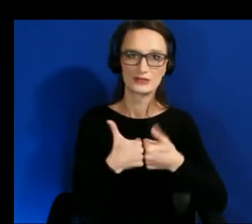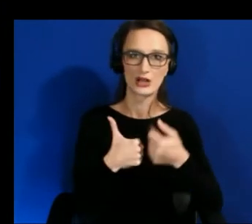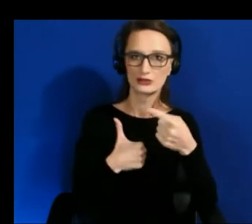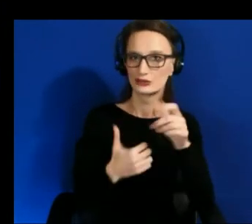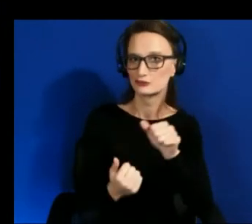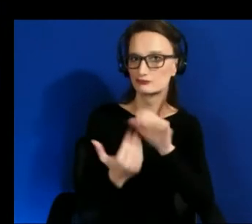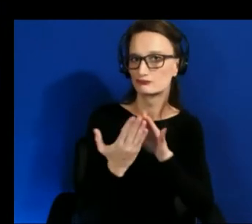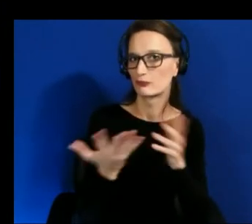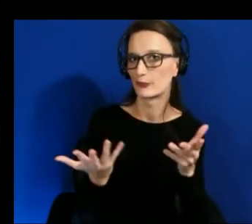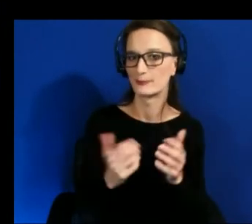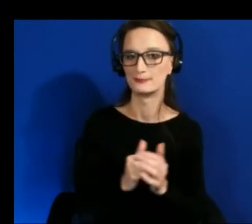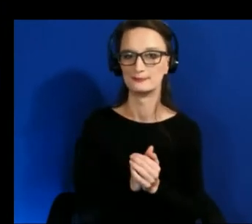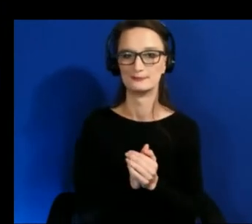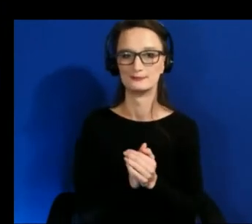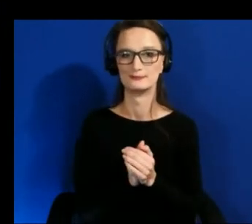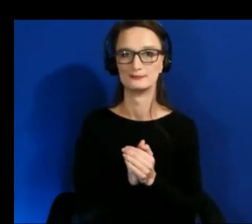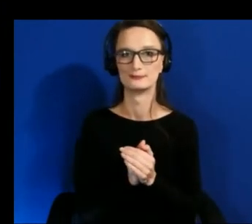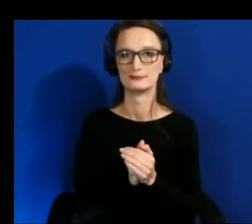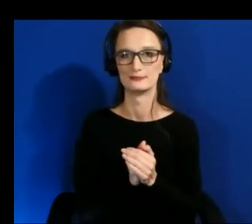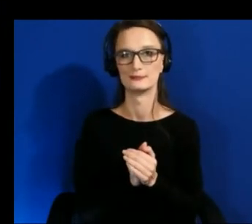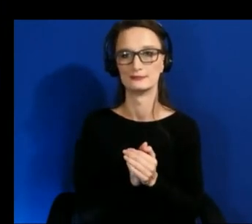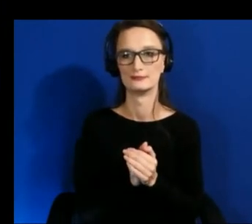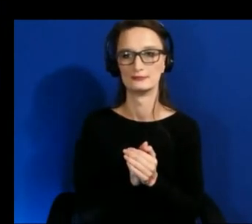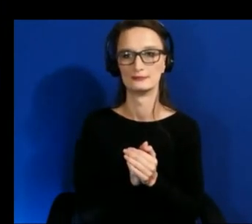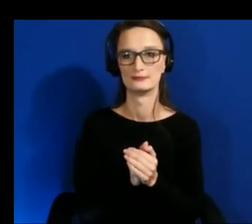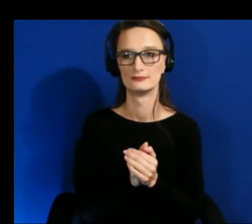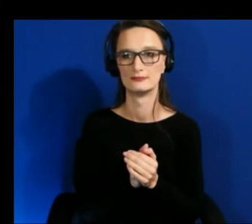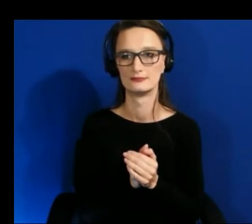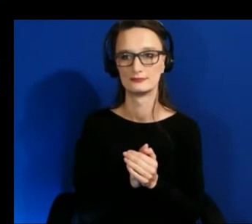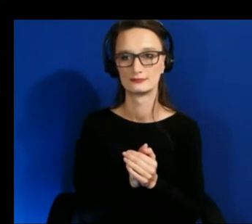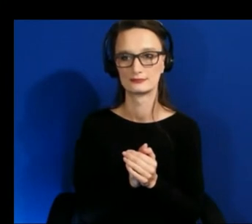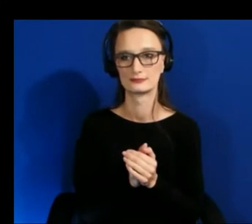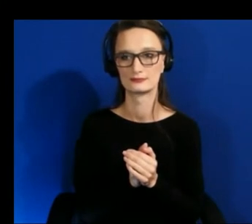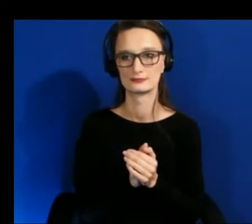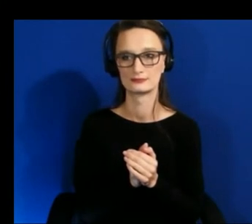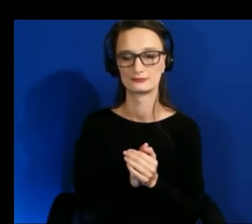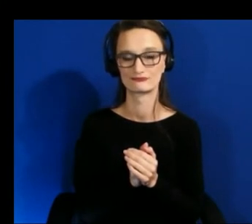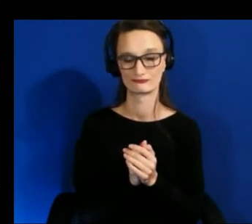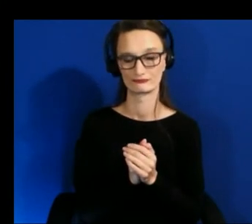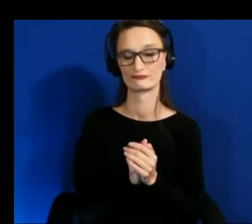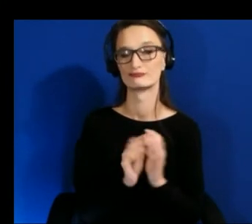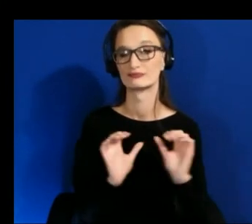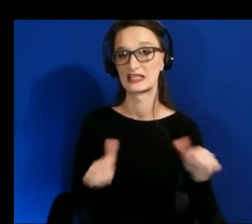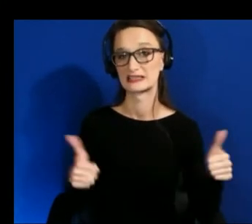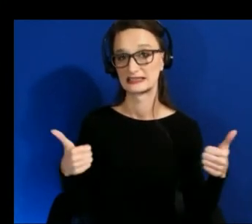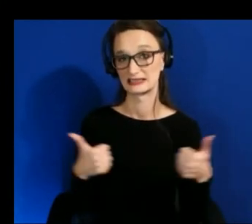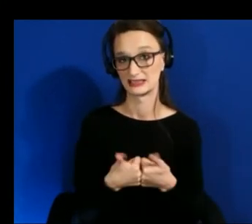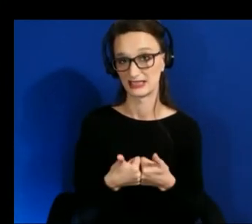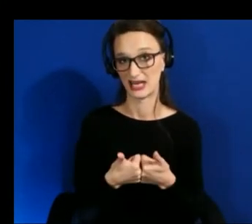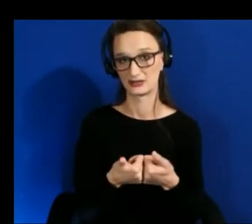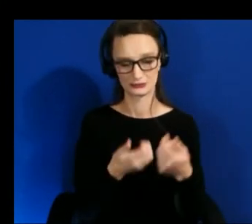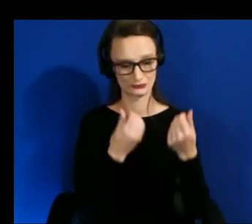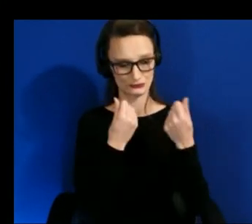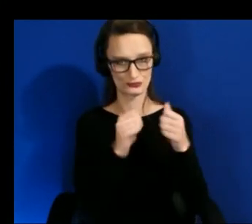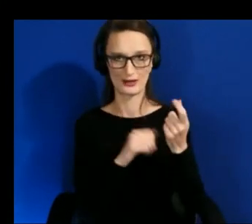yeah so it's been really difficult to try to understand the application level accessibility